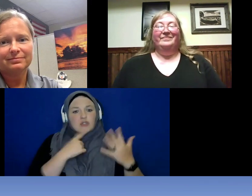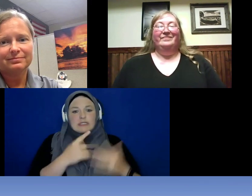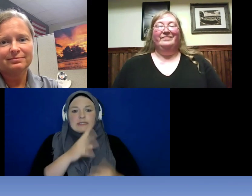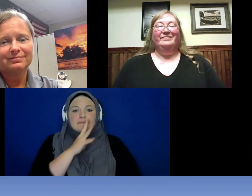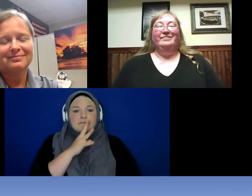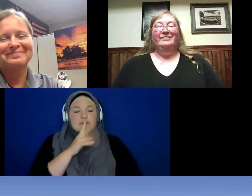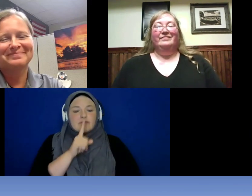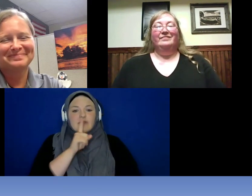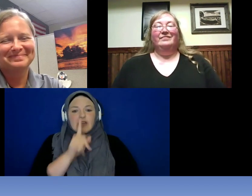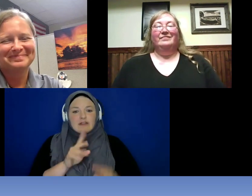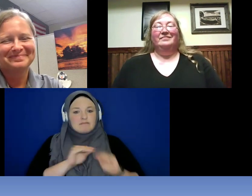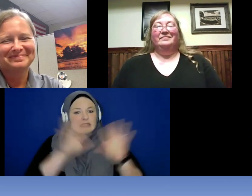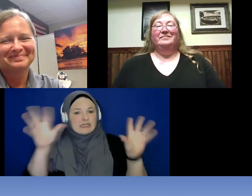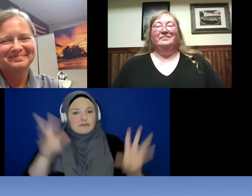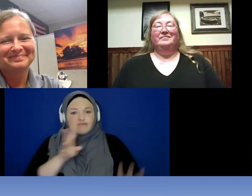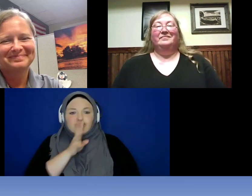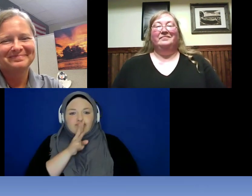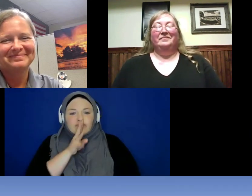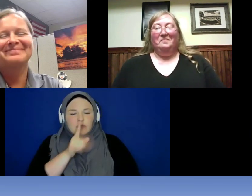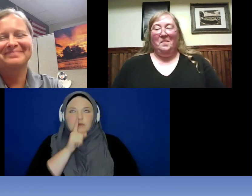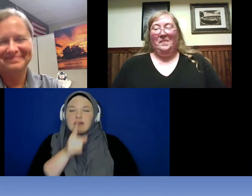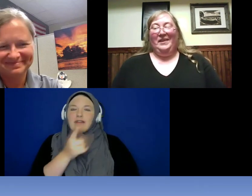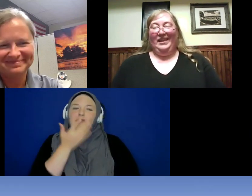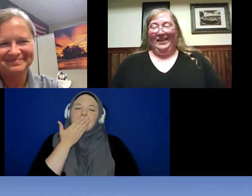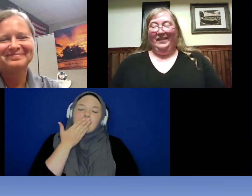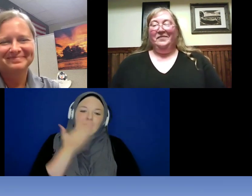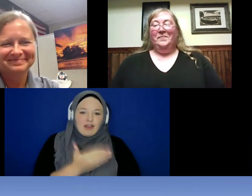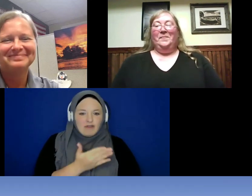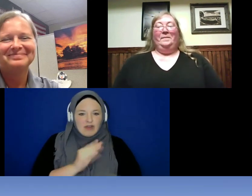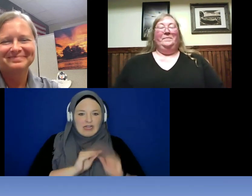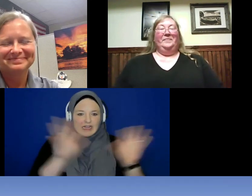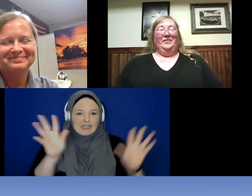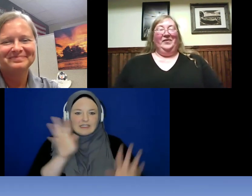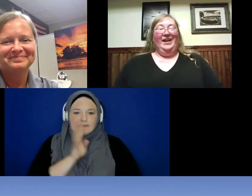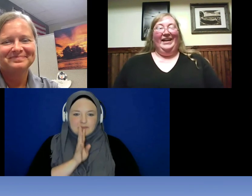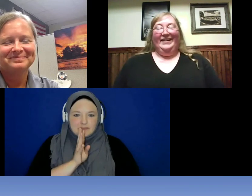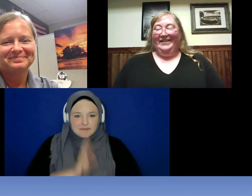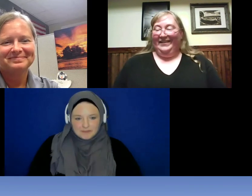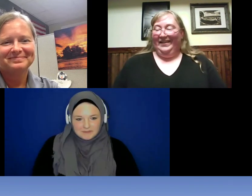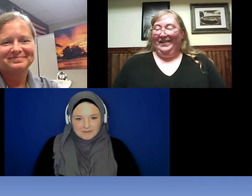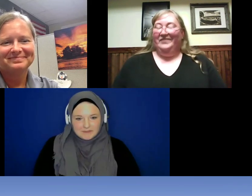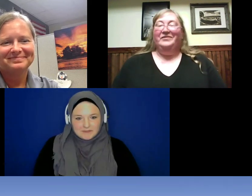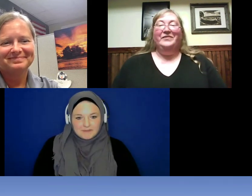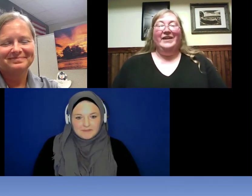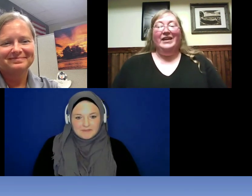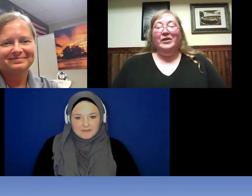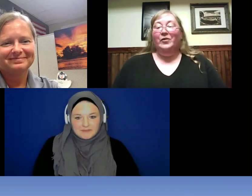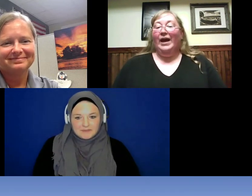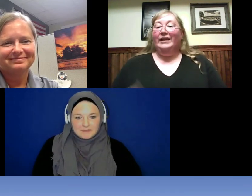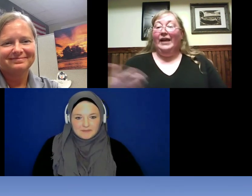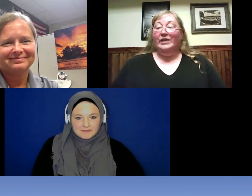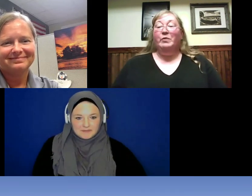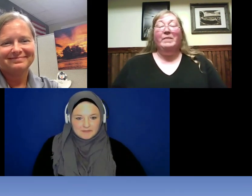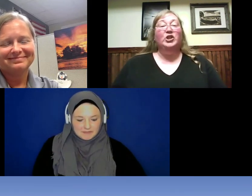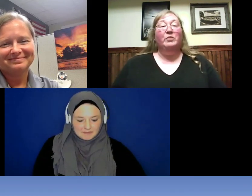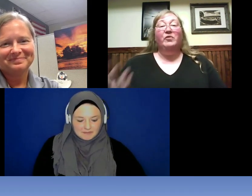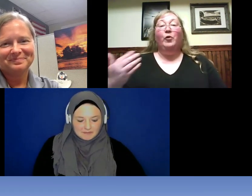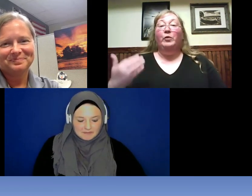. That was a treat. . >> DEBBIE JONES: Well thank you. And as we mentioned before we